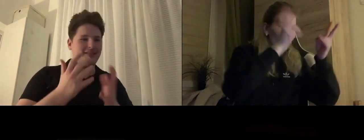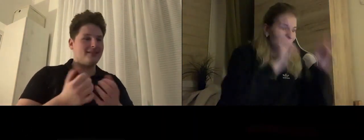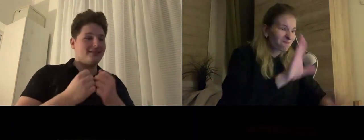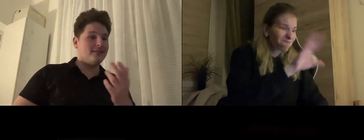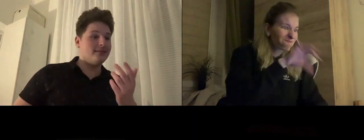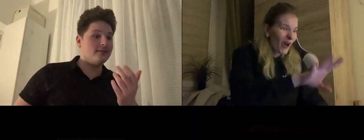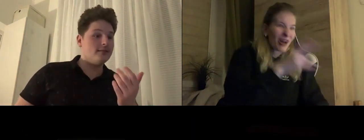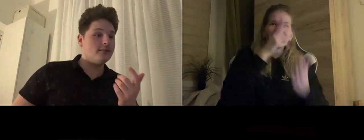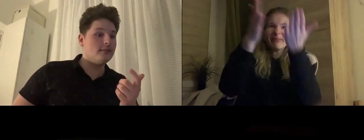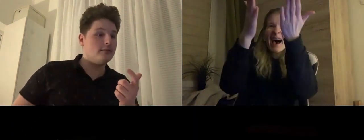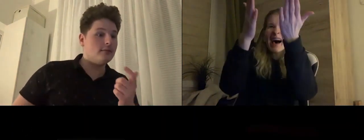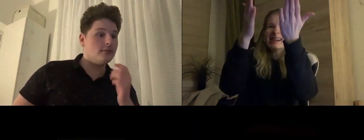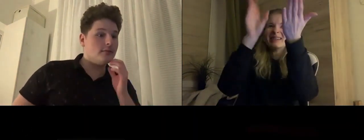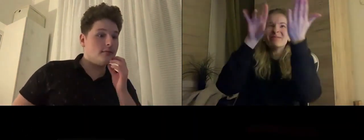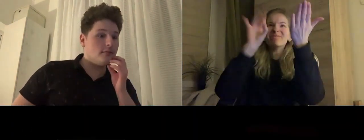Look!!!! BUG !!! I have a BUG! Look!